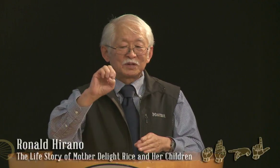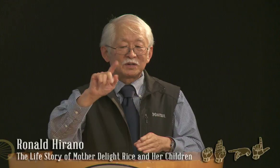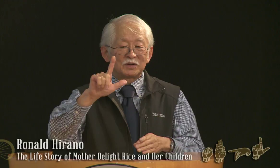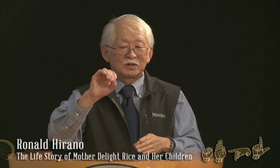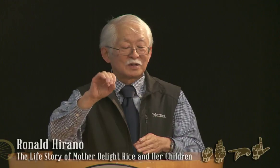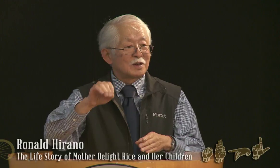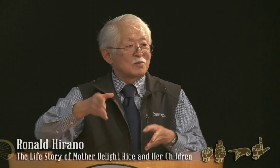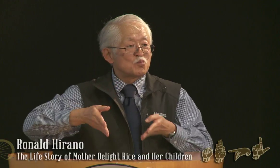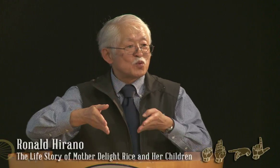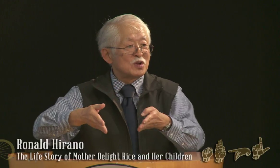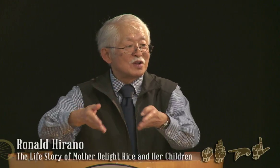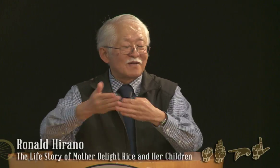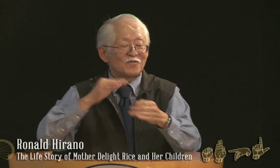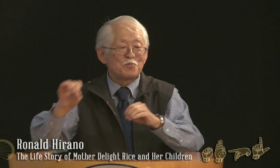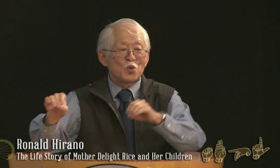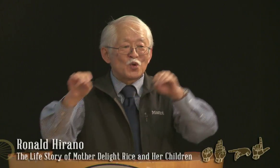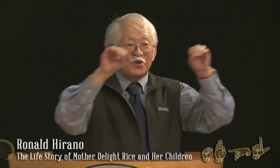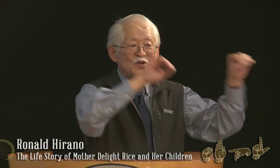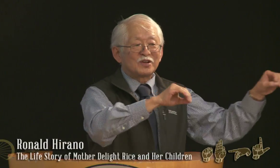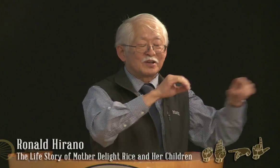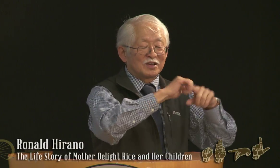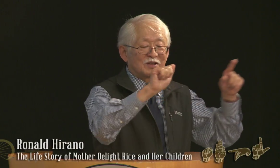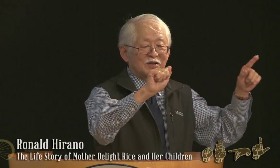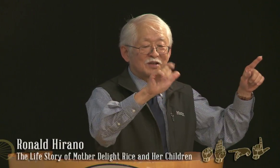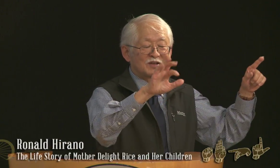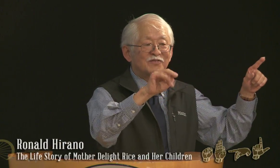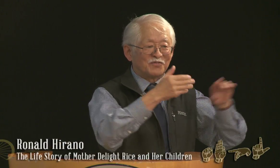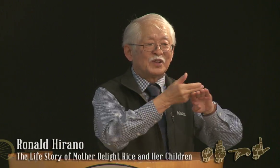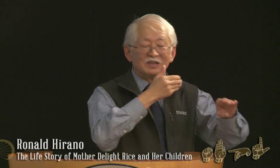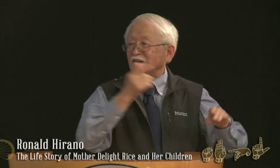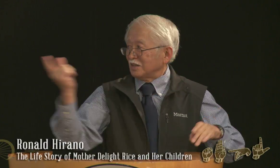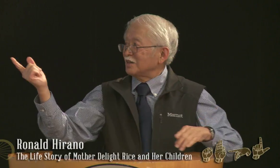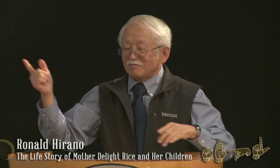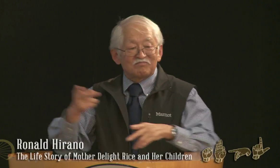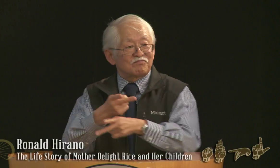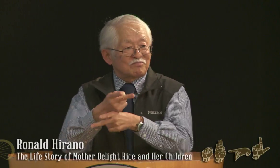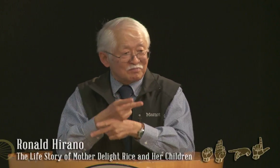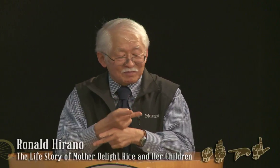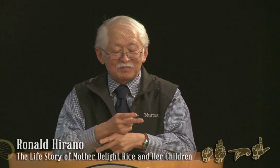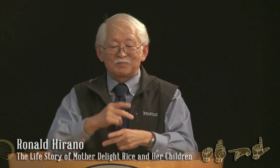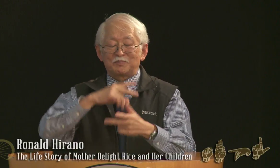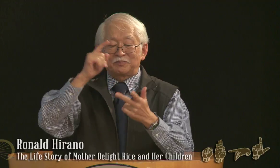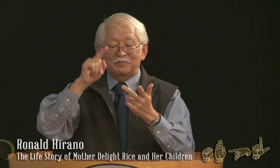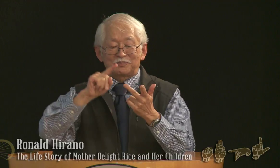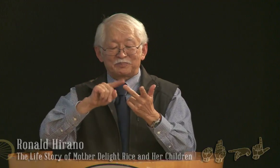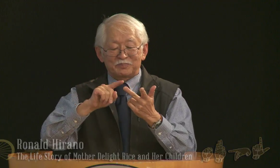which is on Menlo Street. It had moved and so she actually became a